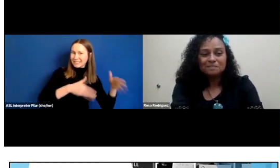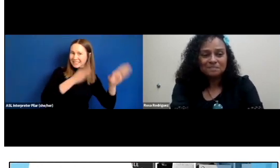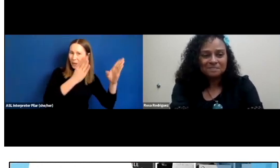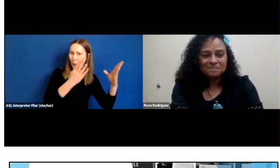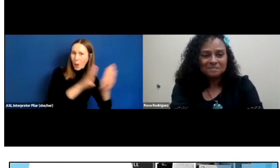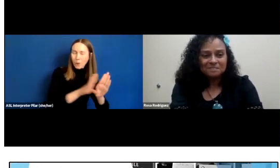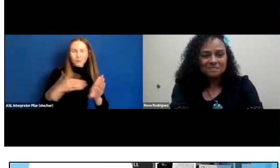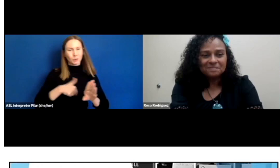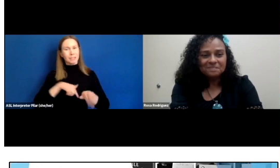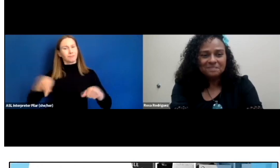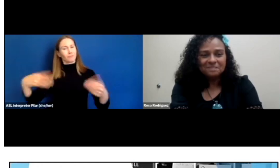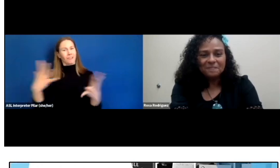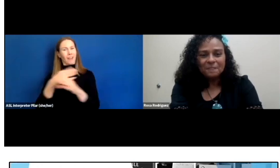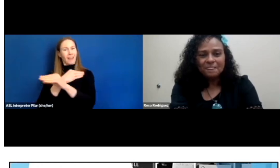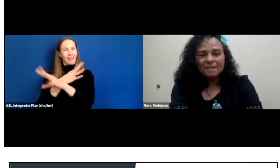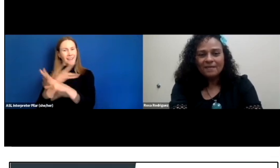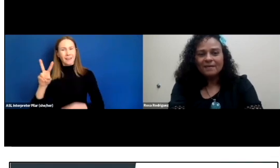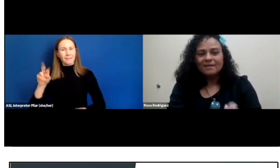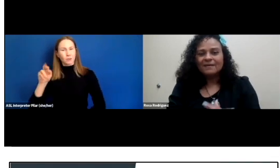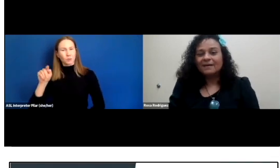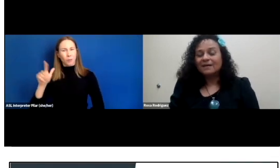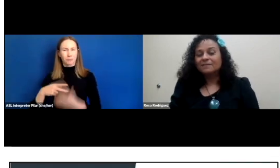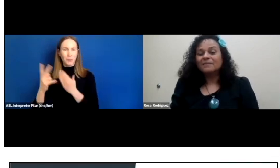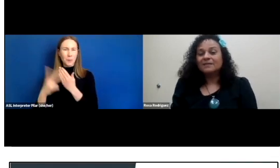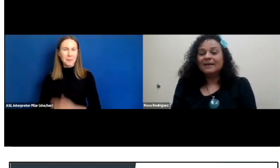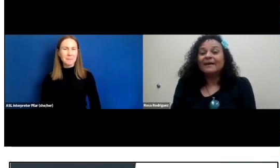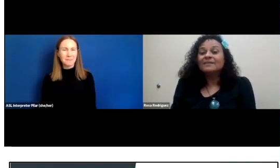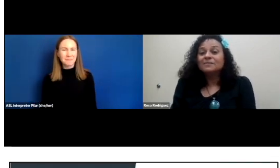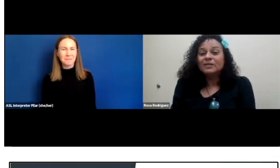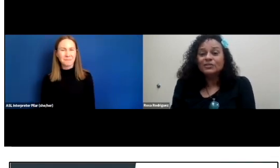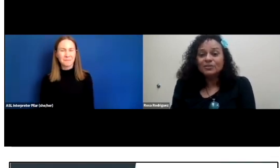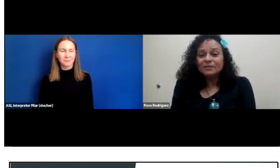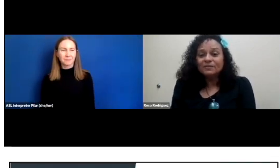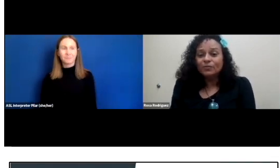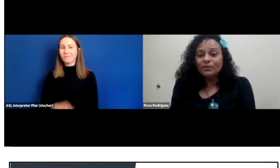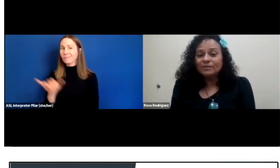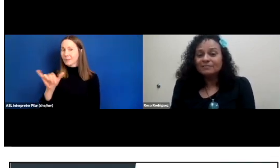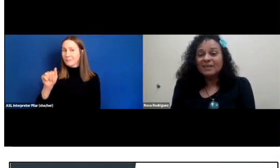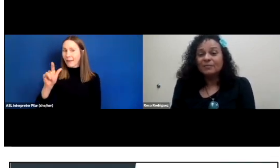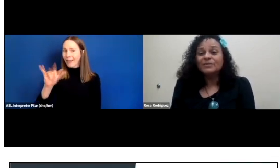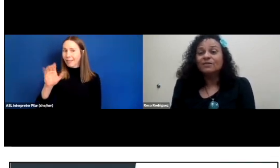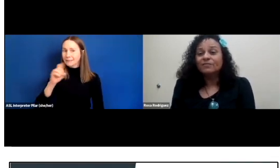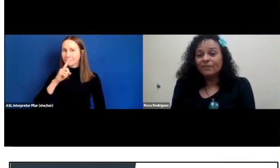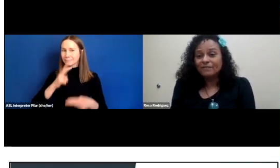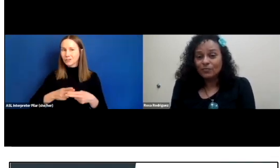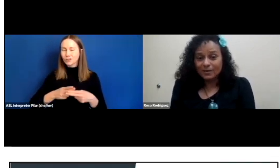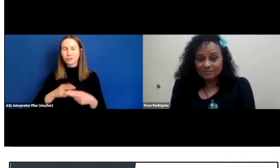Like Alice mentioned before, libraries are for everyone.